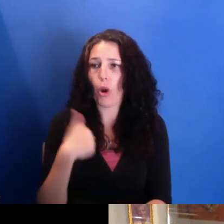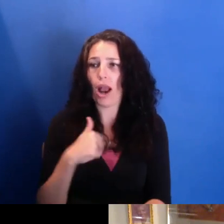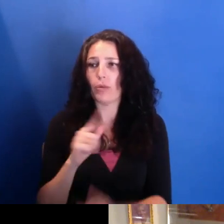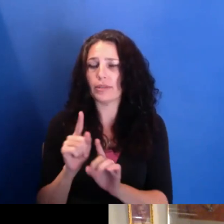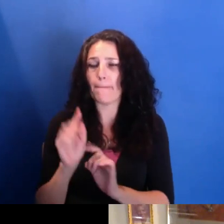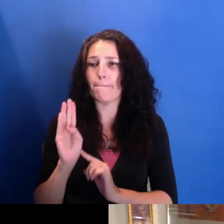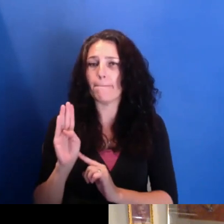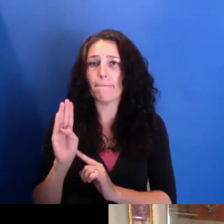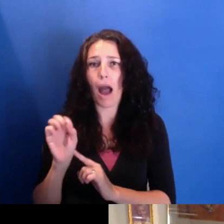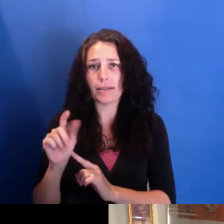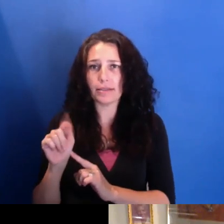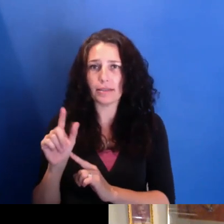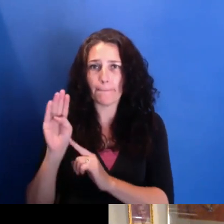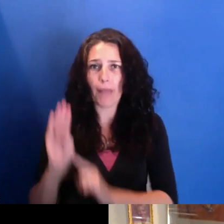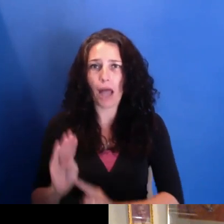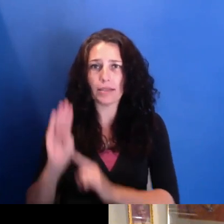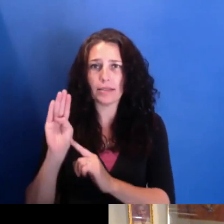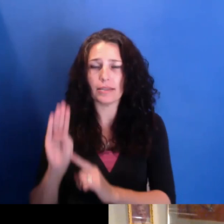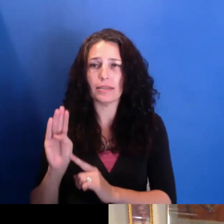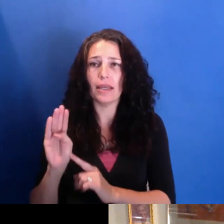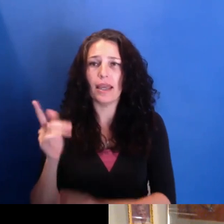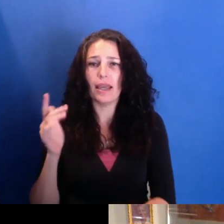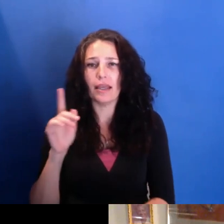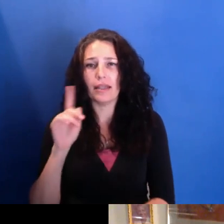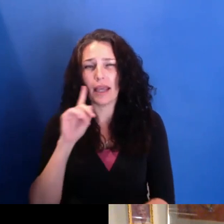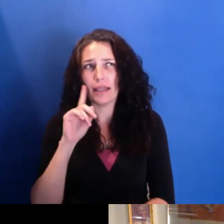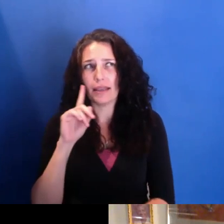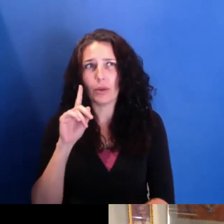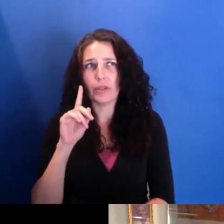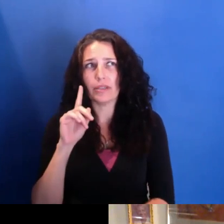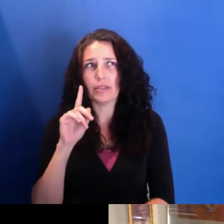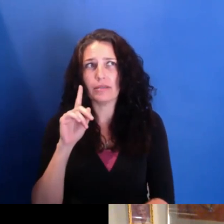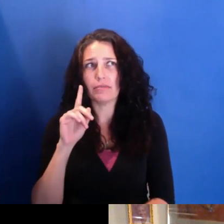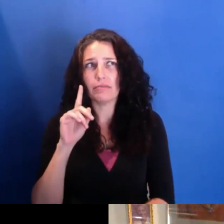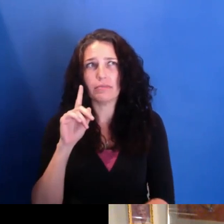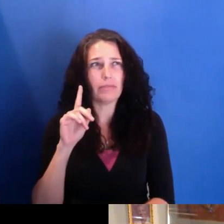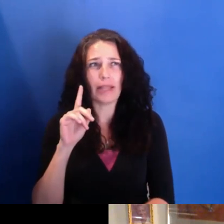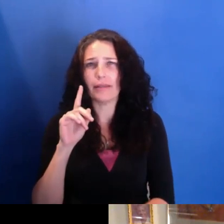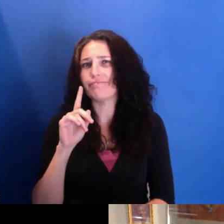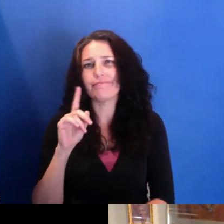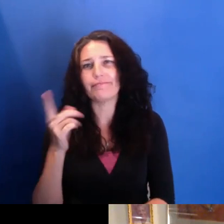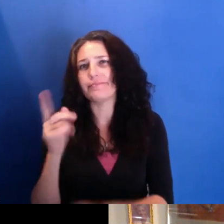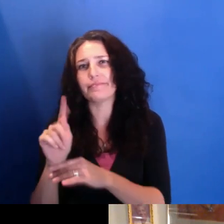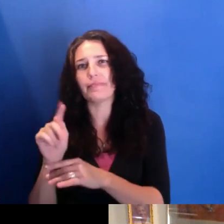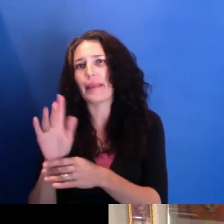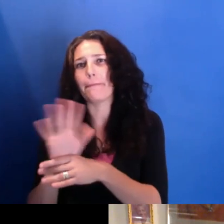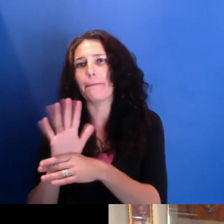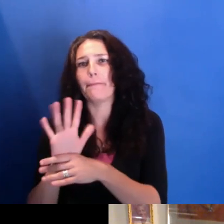And I was aware that there were, like, media arts centers. There were places where filmmakers could come together and borrow equipment